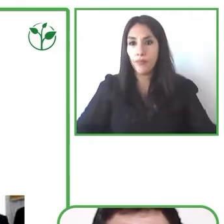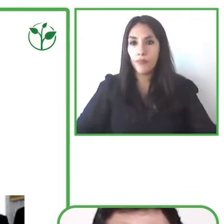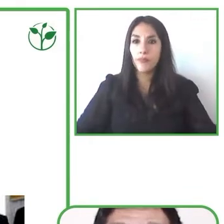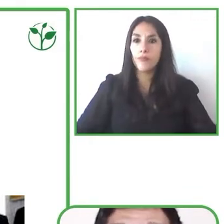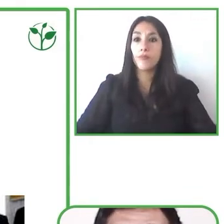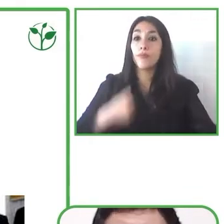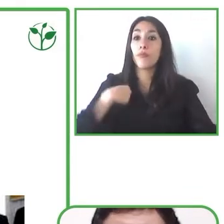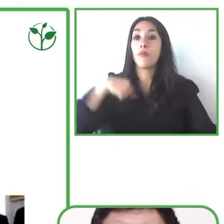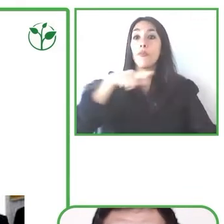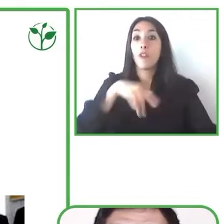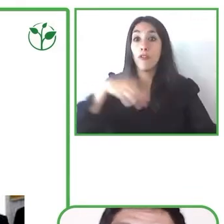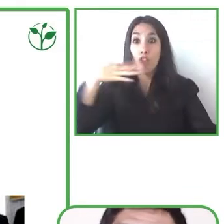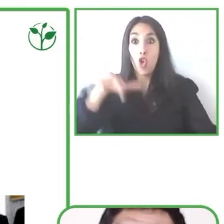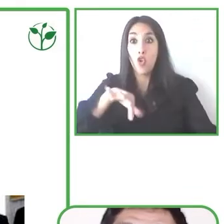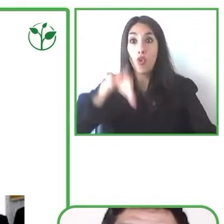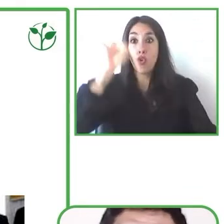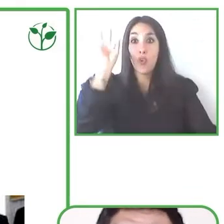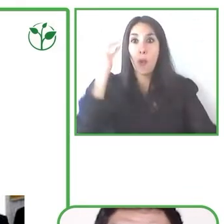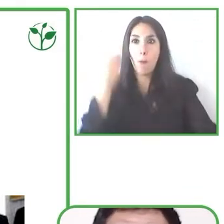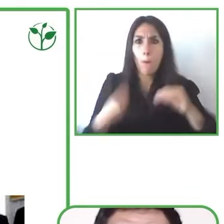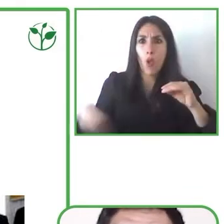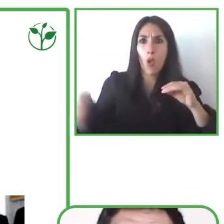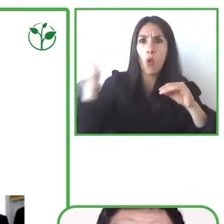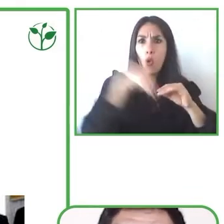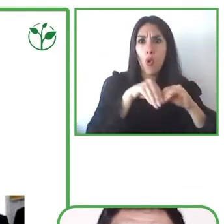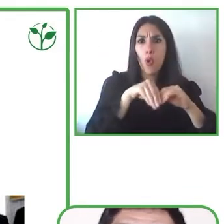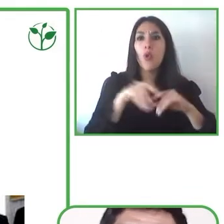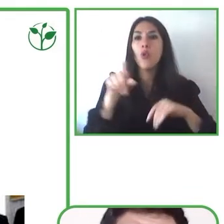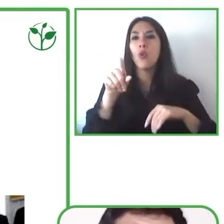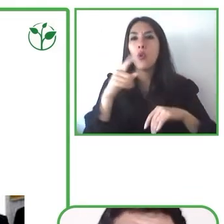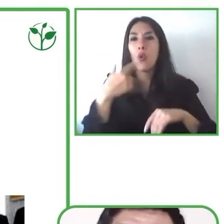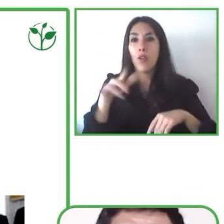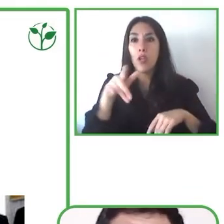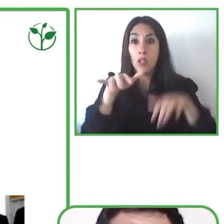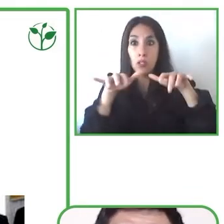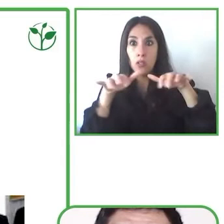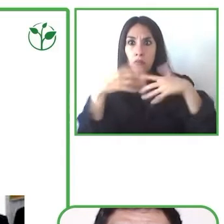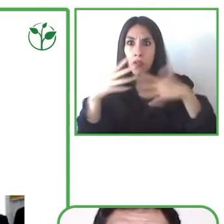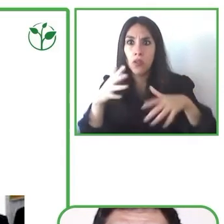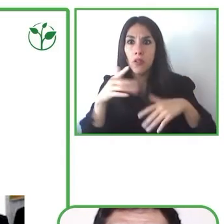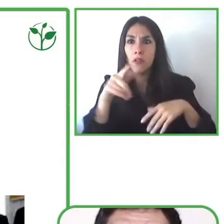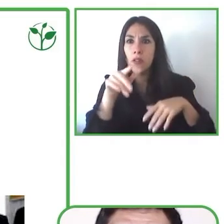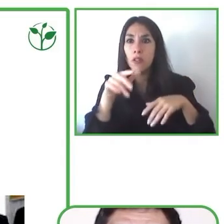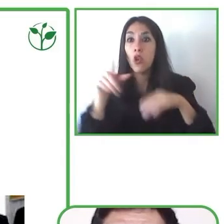we got more downloads from the app because teachers ask parents to use this